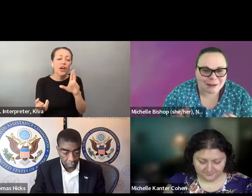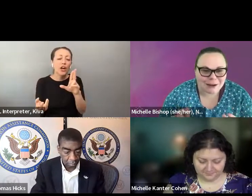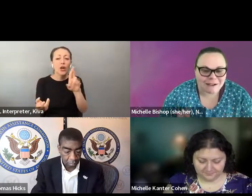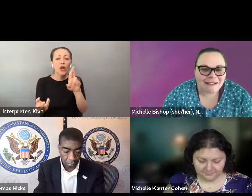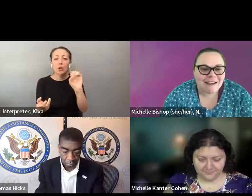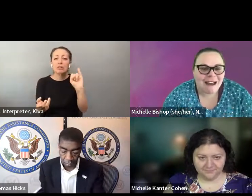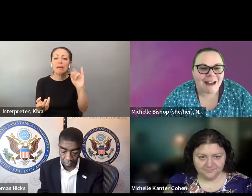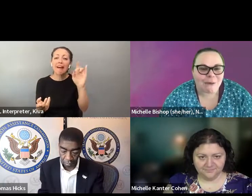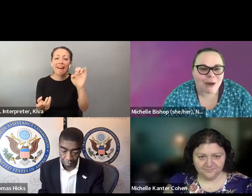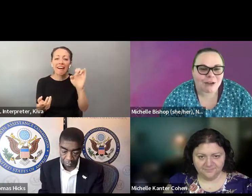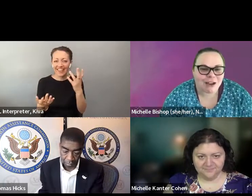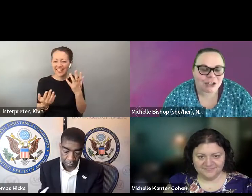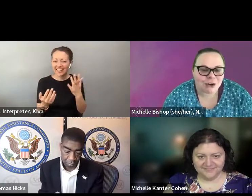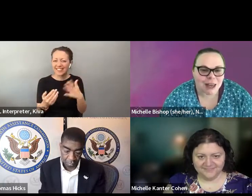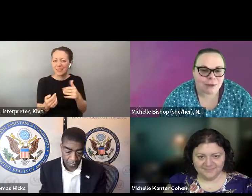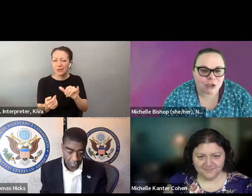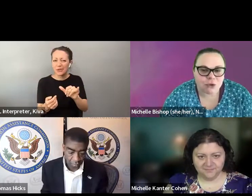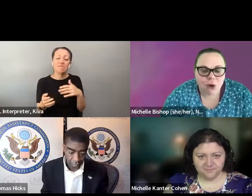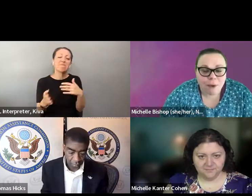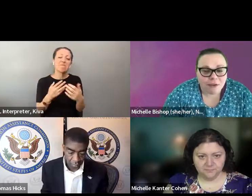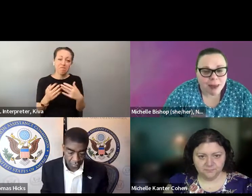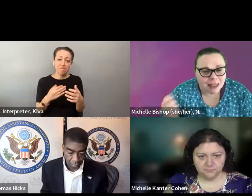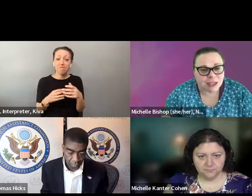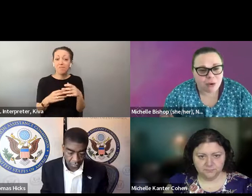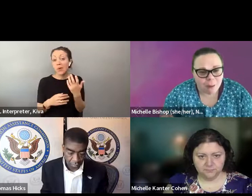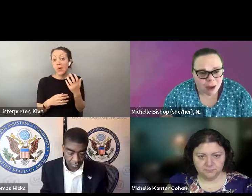full on drive through voting model, which is something same thing as curbside voting.